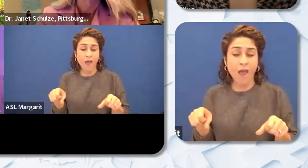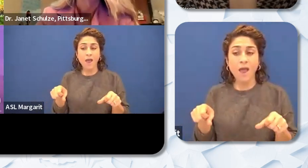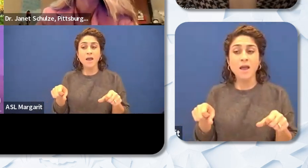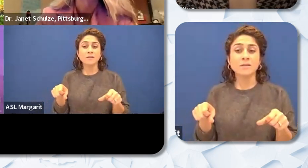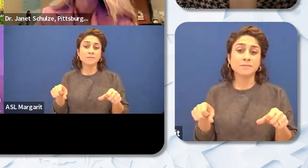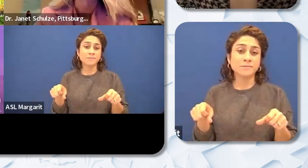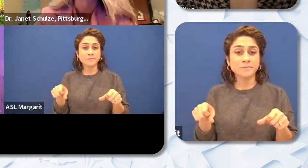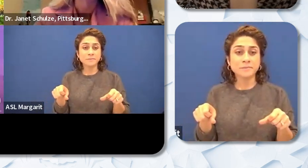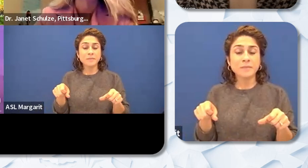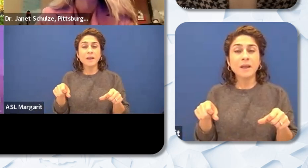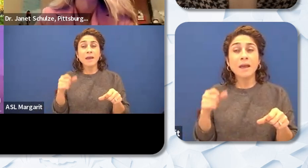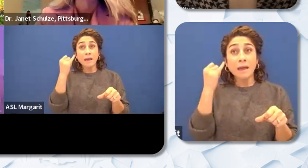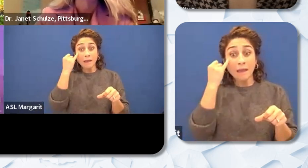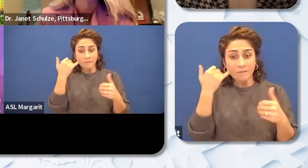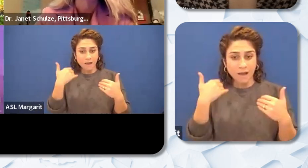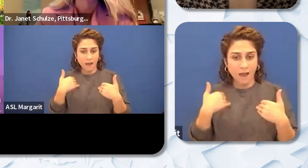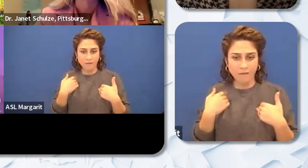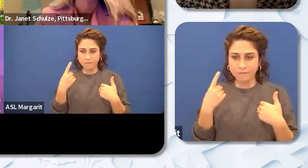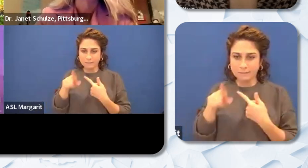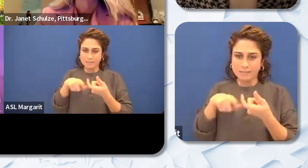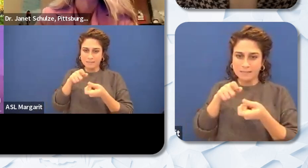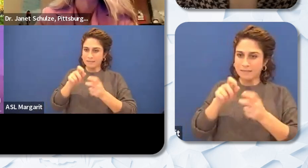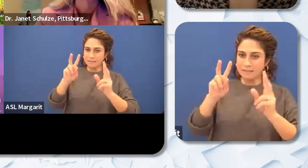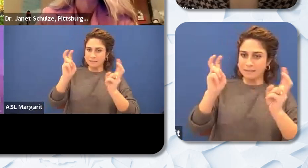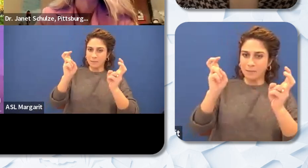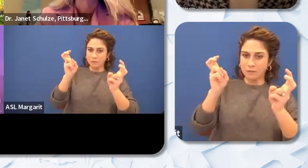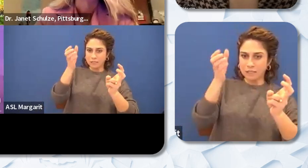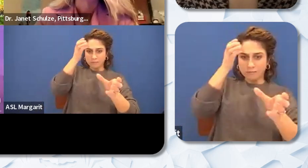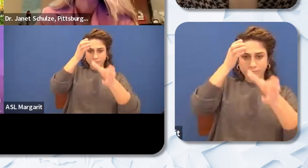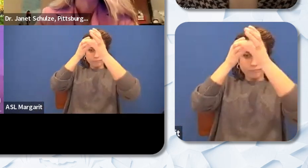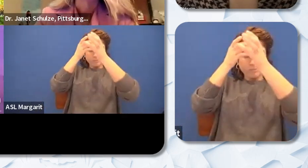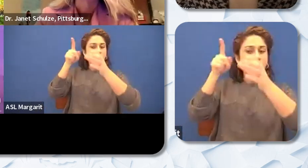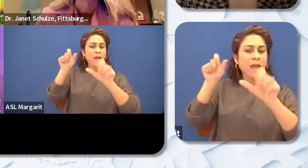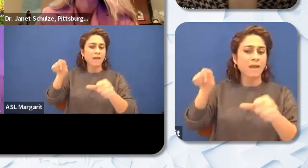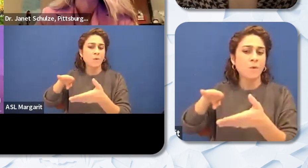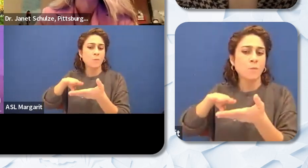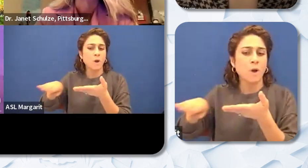subject matter competency or they majored in certain areas. So for example a teacher who